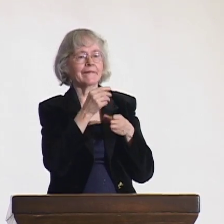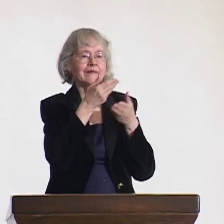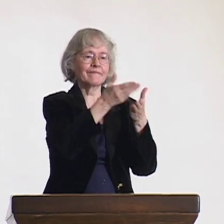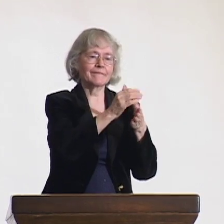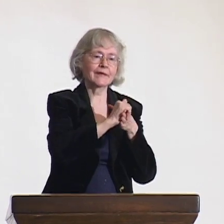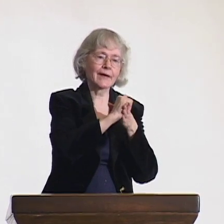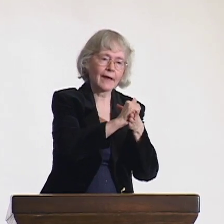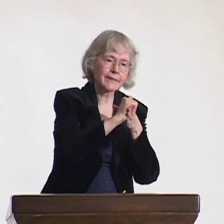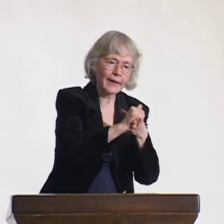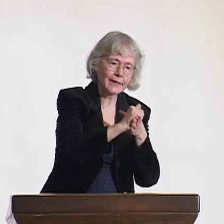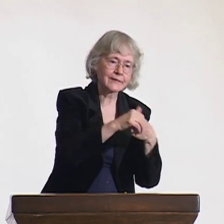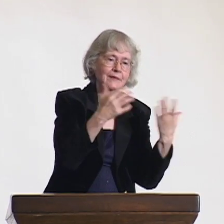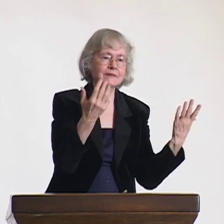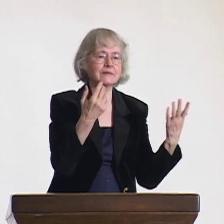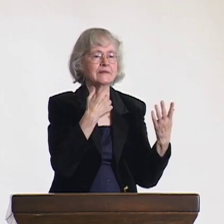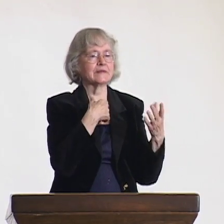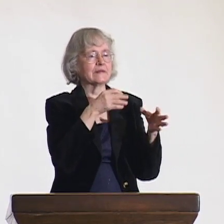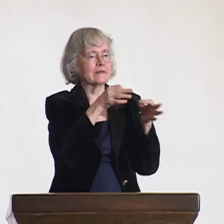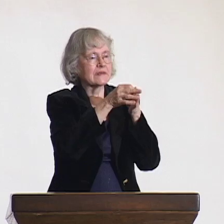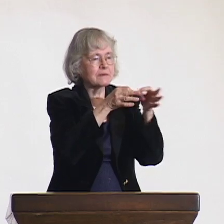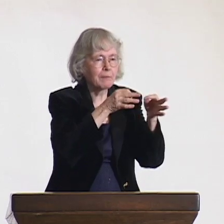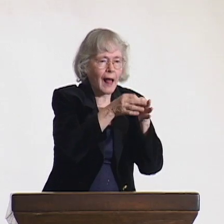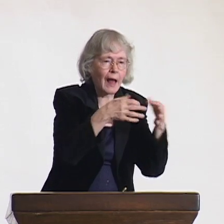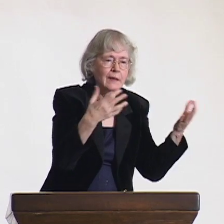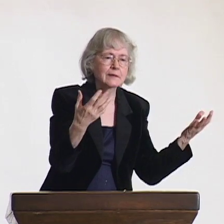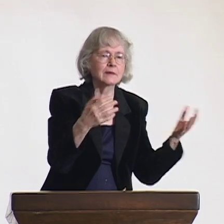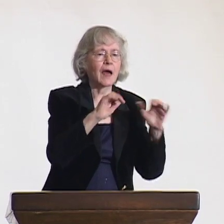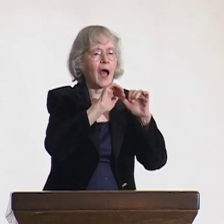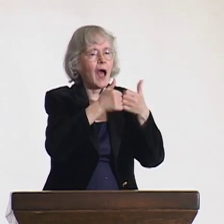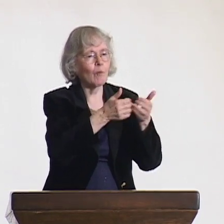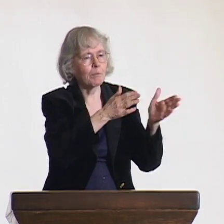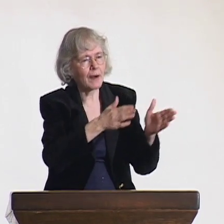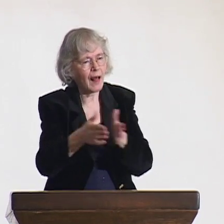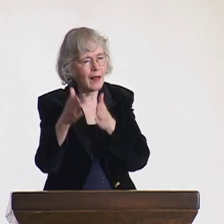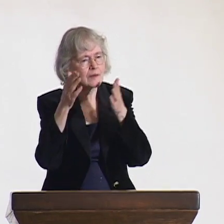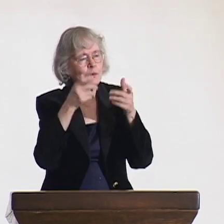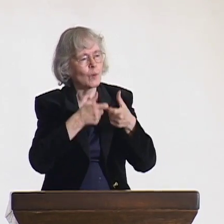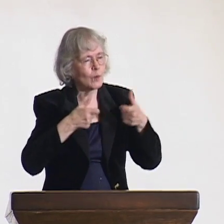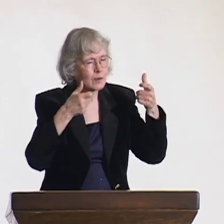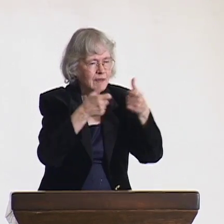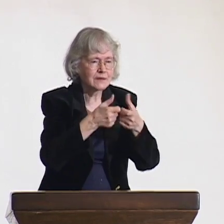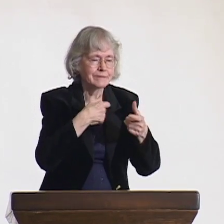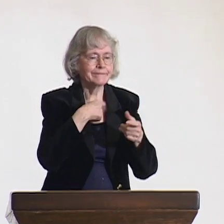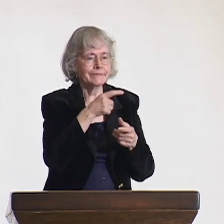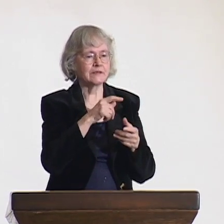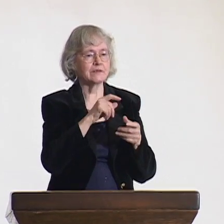I was working with the government and the officials from Japan to help plan and organize the conference.